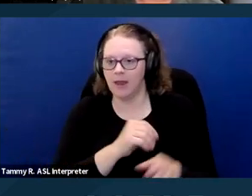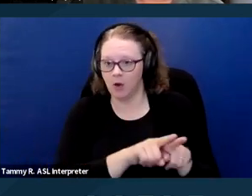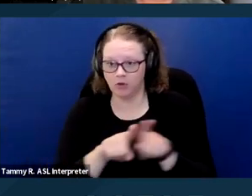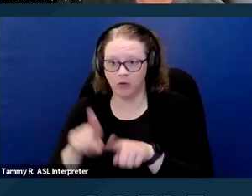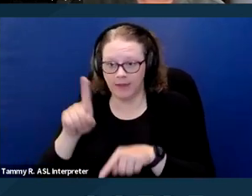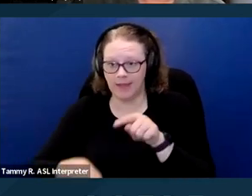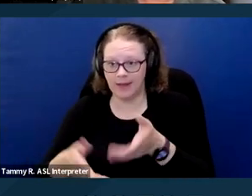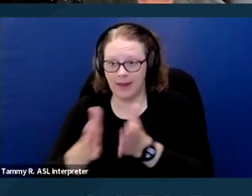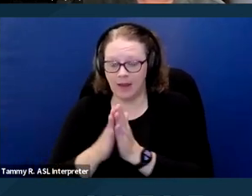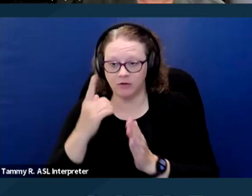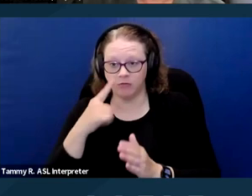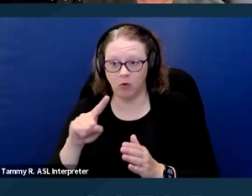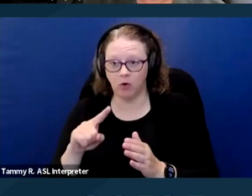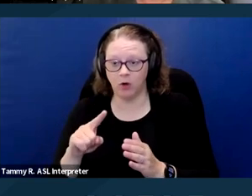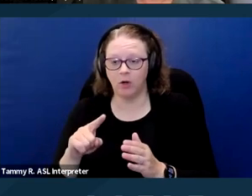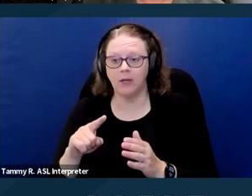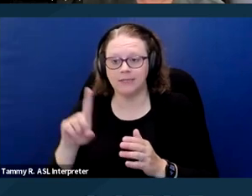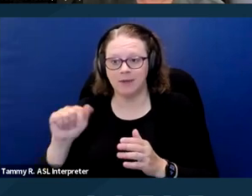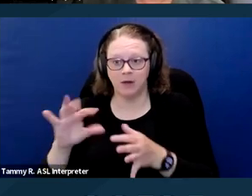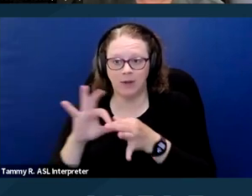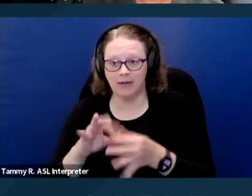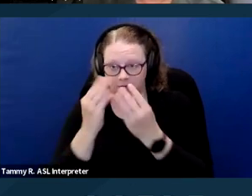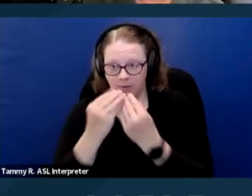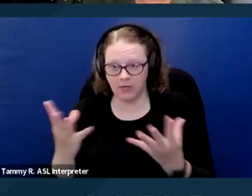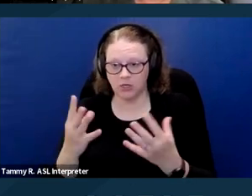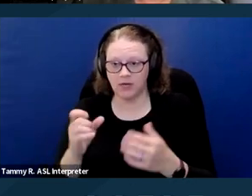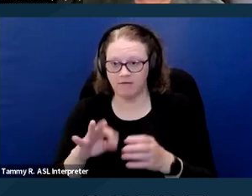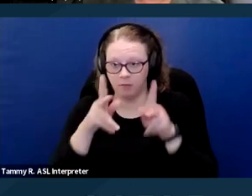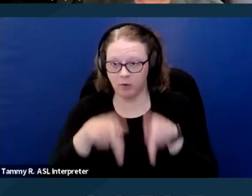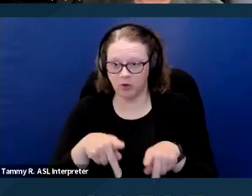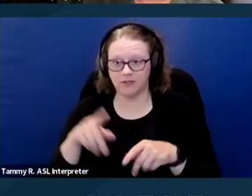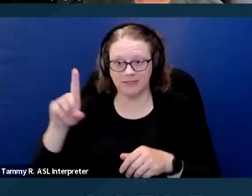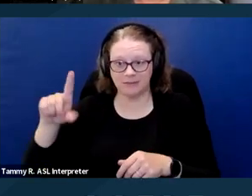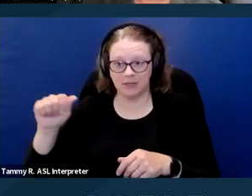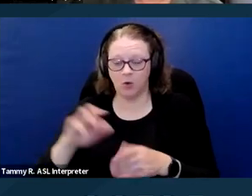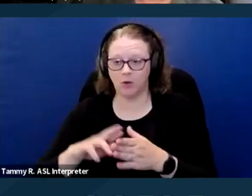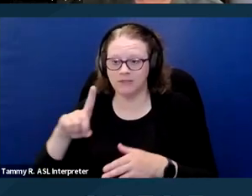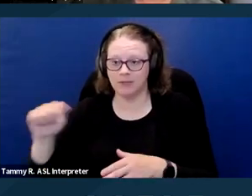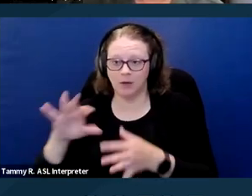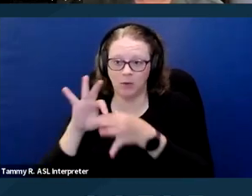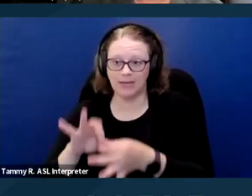if the person's disability or the disability related need for the animal are not apparent.